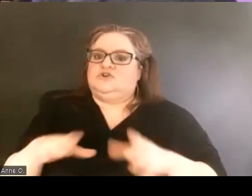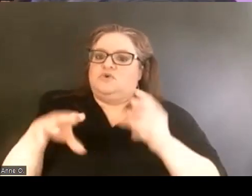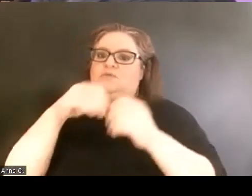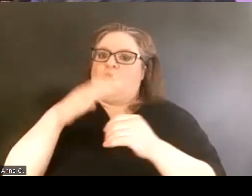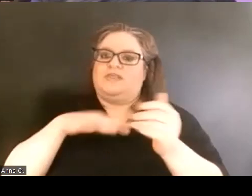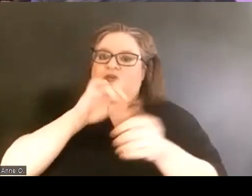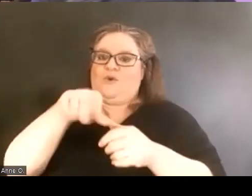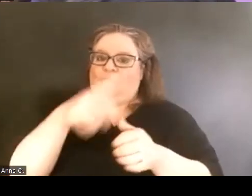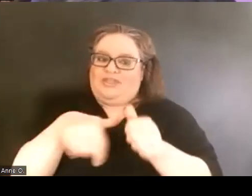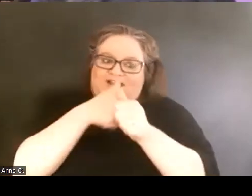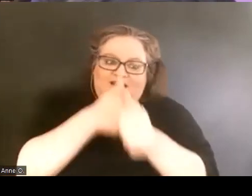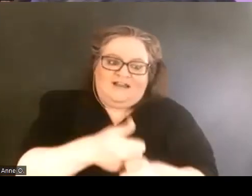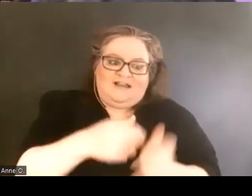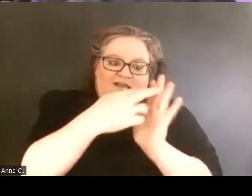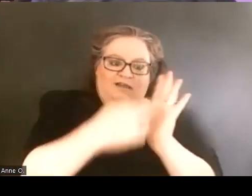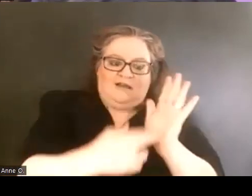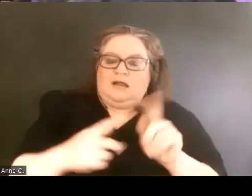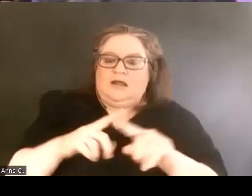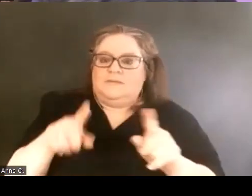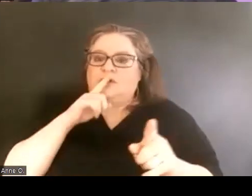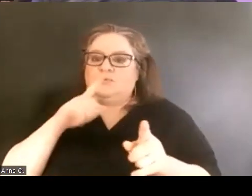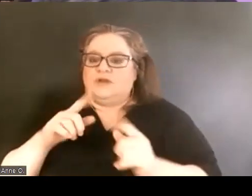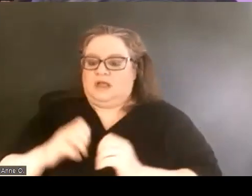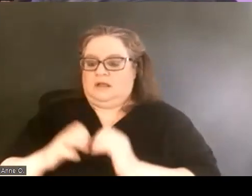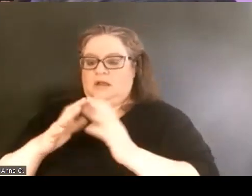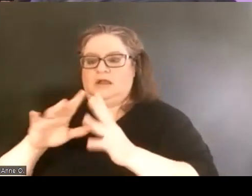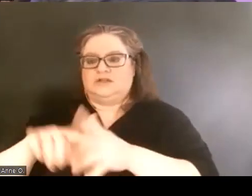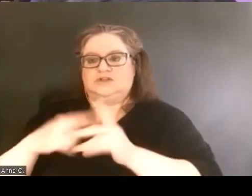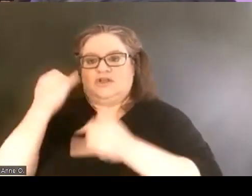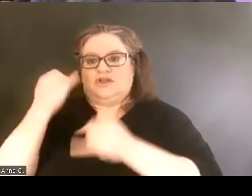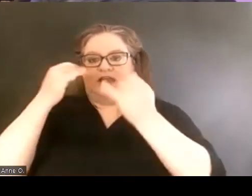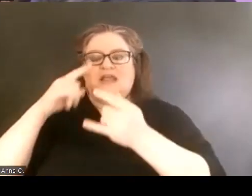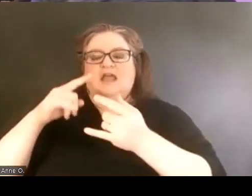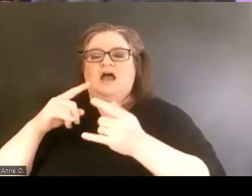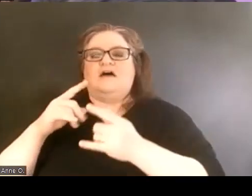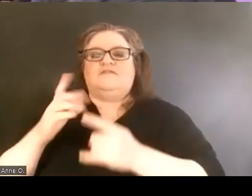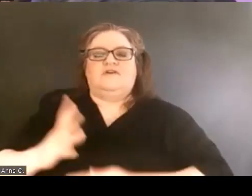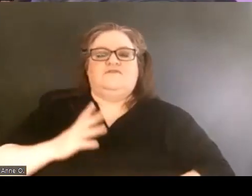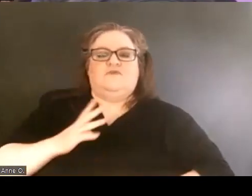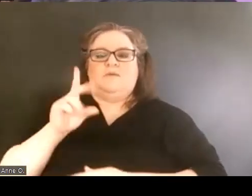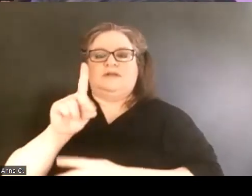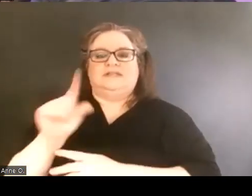for the spark of the idea for a formal disability cultural center to be realized.